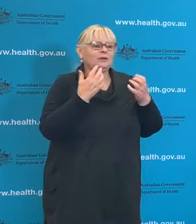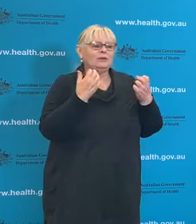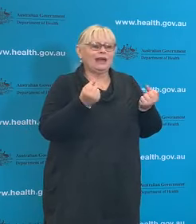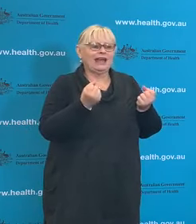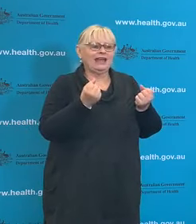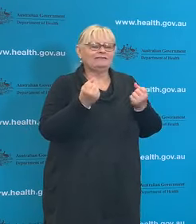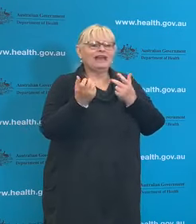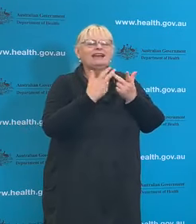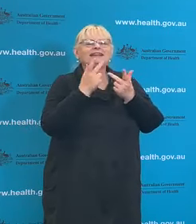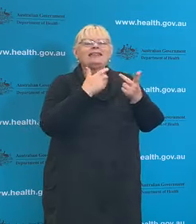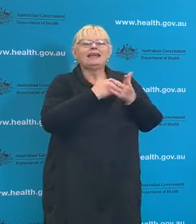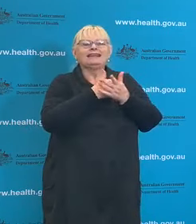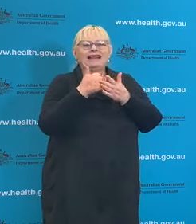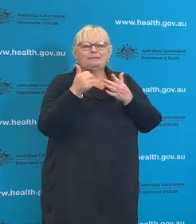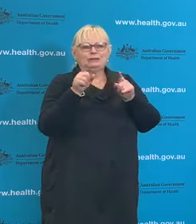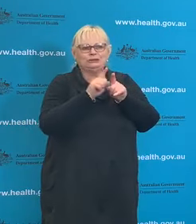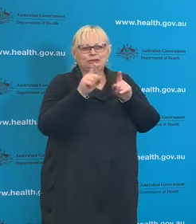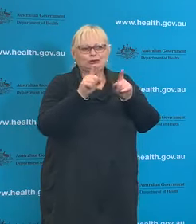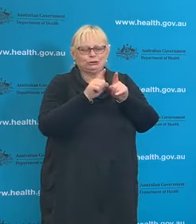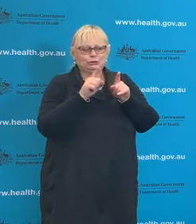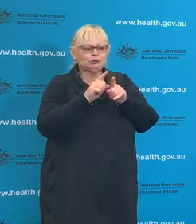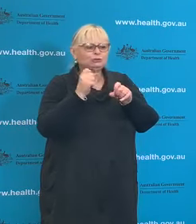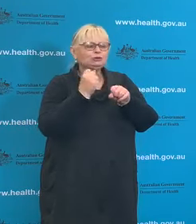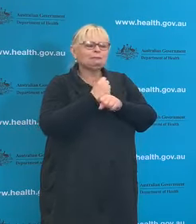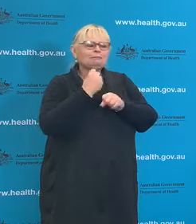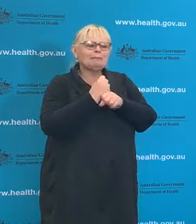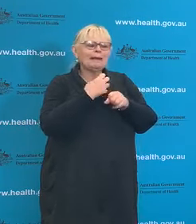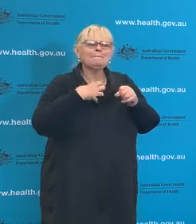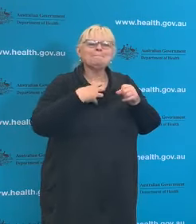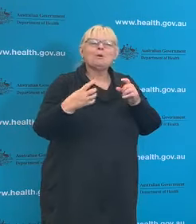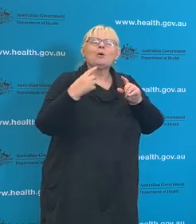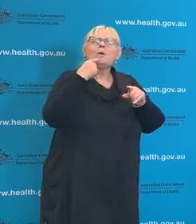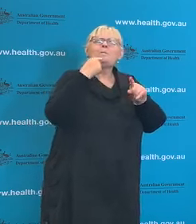reporting to produce a very positive message to all Australians